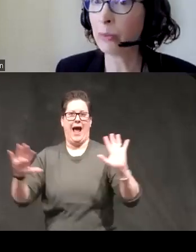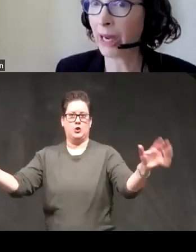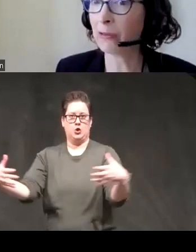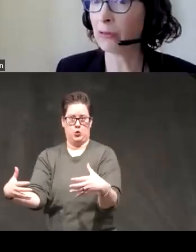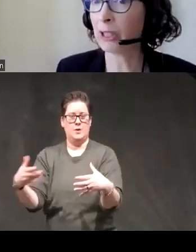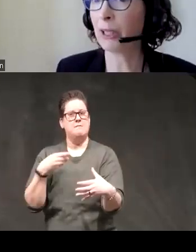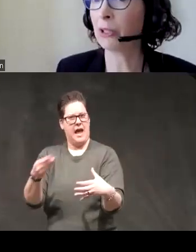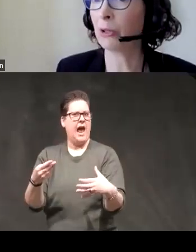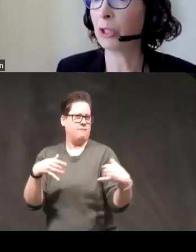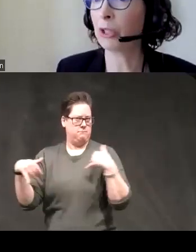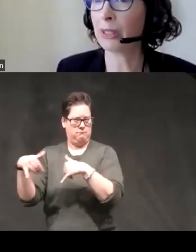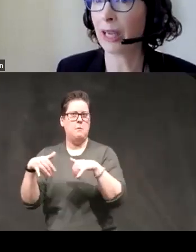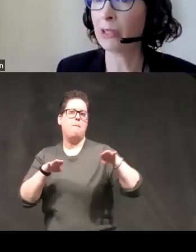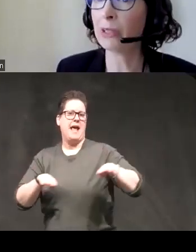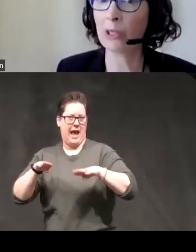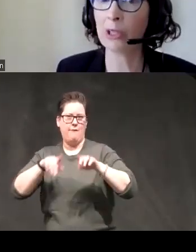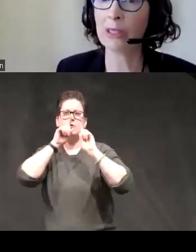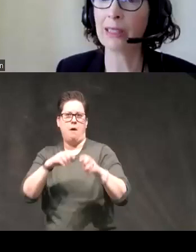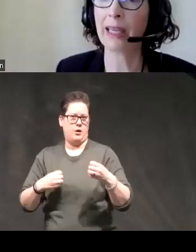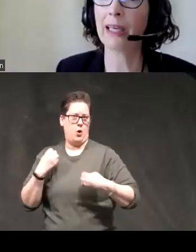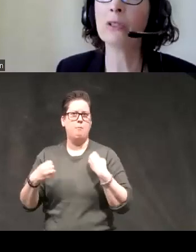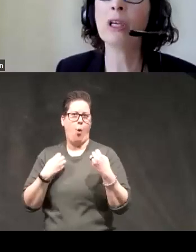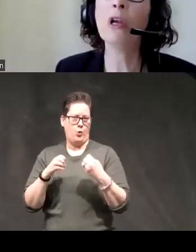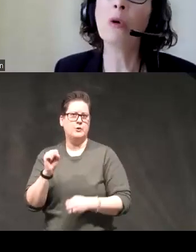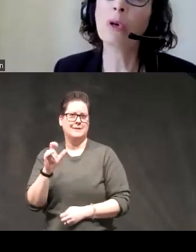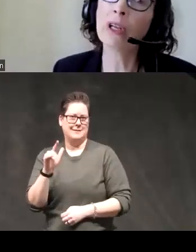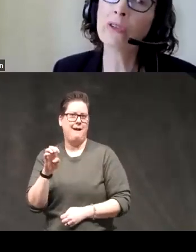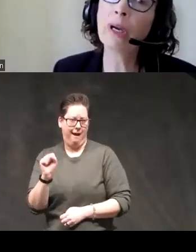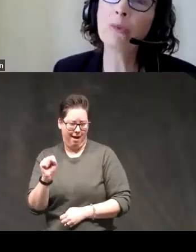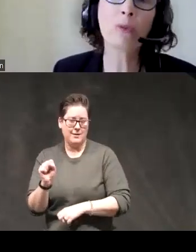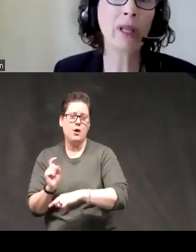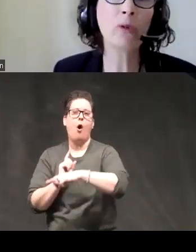behavioral response to emotion scales the urgency scales but also items that